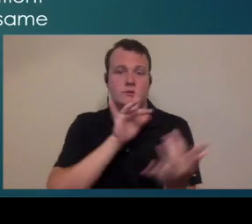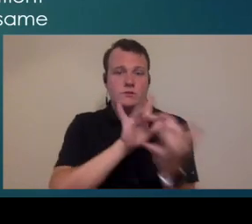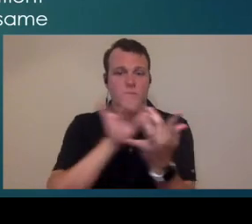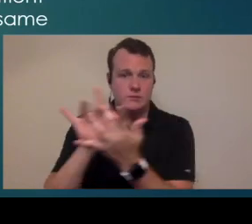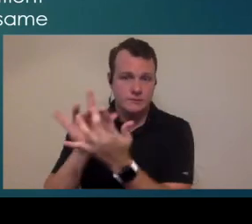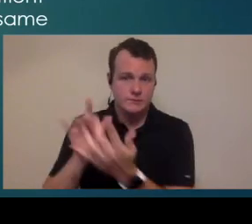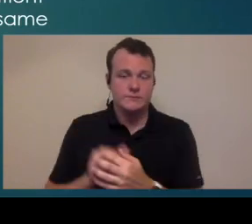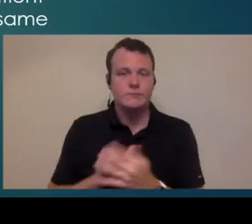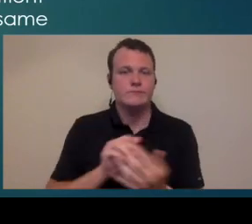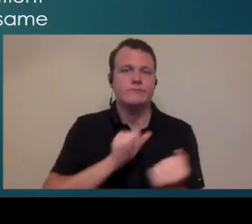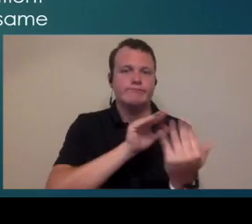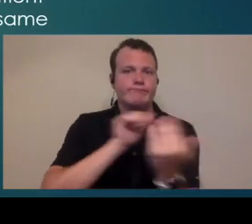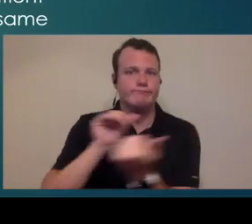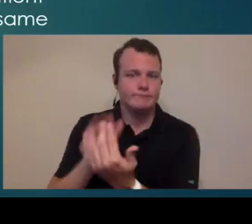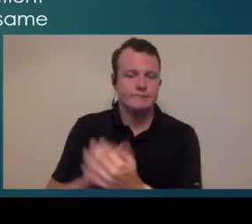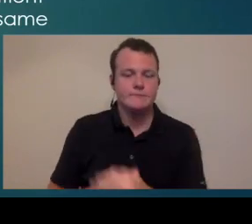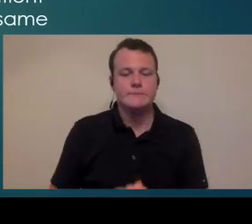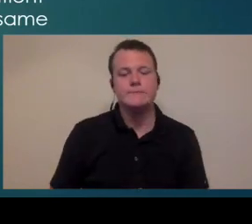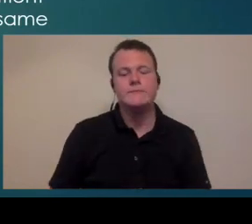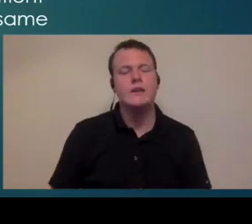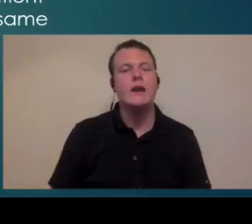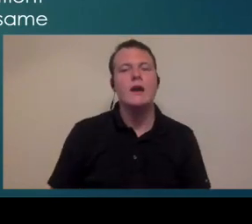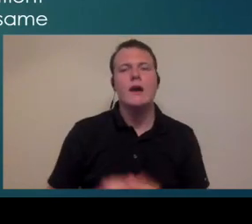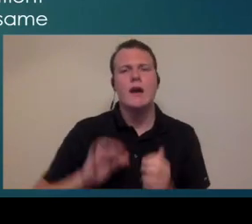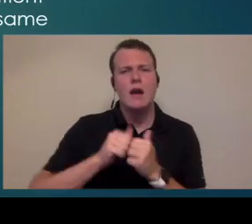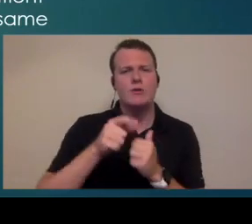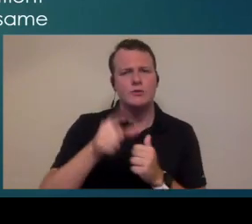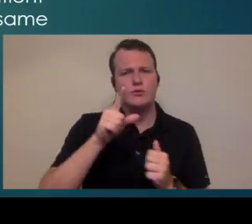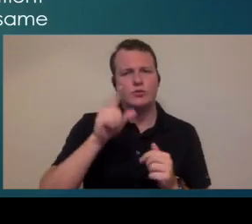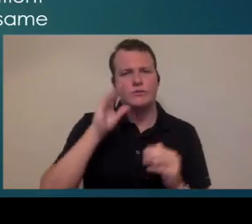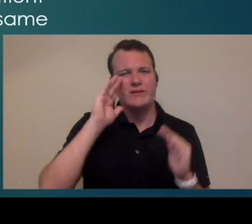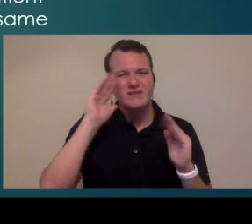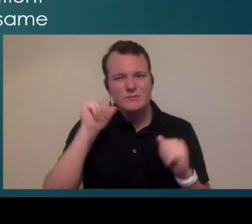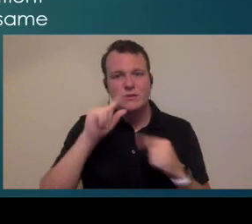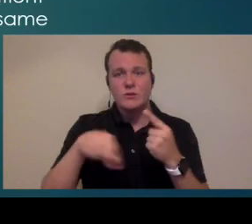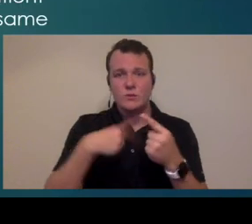you're seeing so you know how do you estimate that when you're designing your